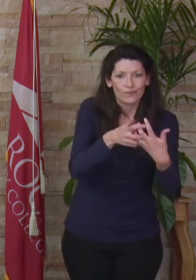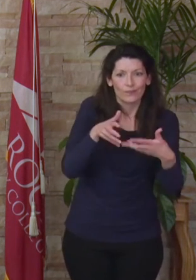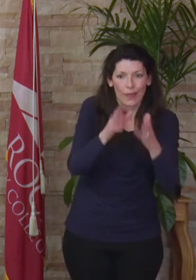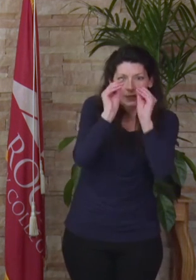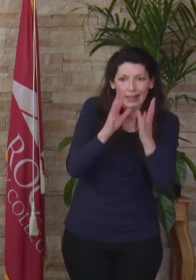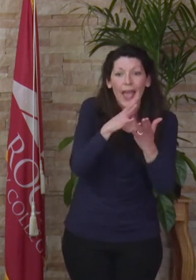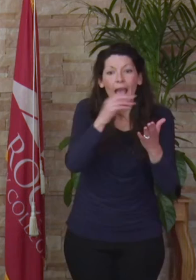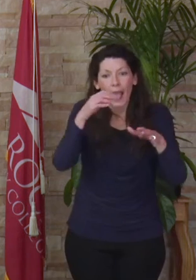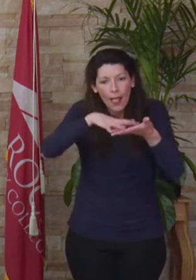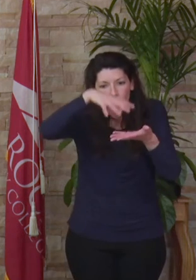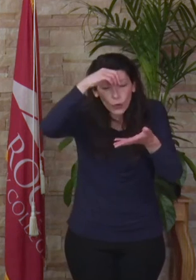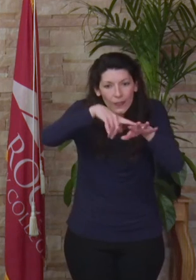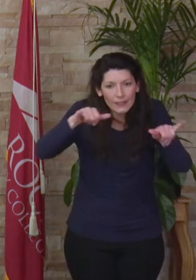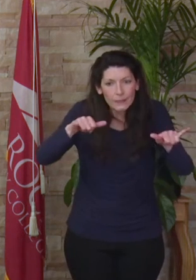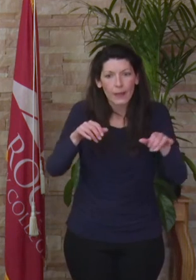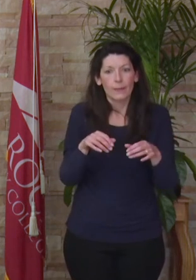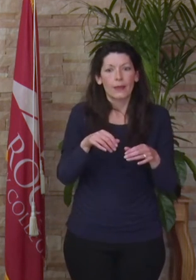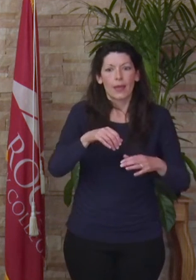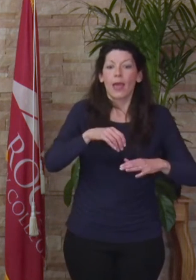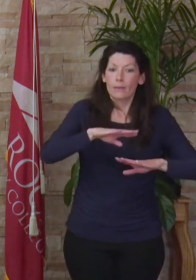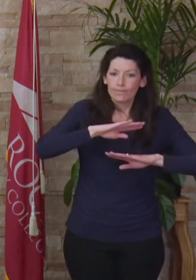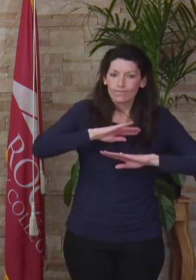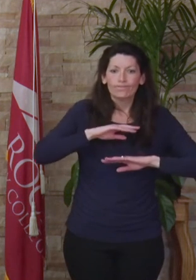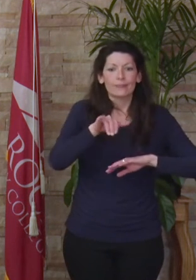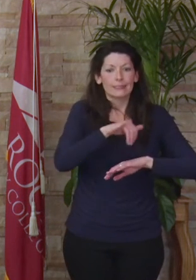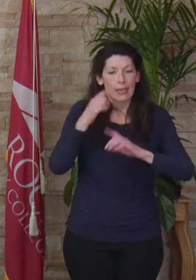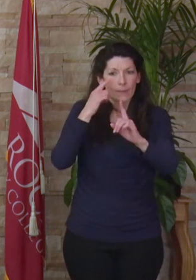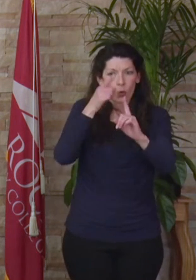You had to meet the same goals, standards, and outcomes as all those before you in